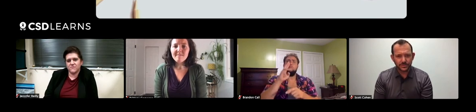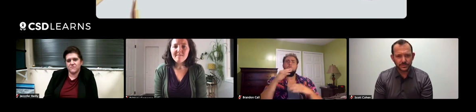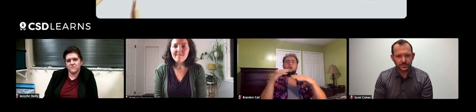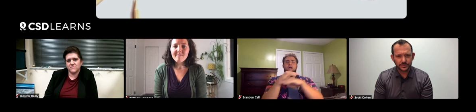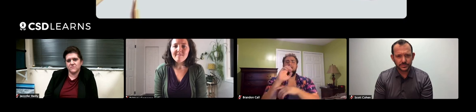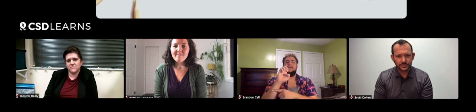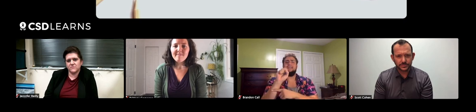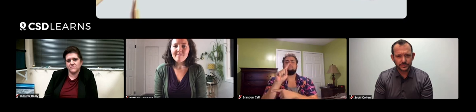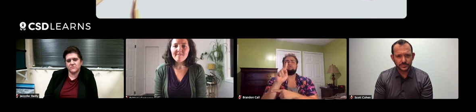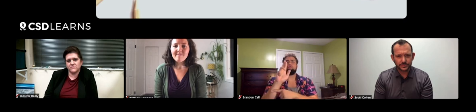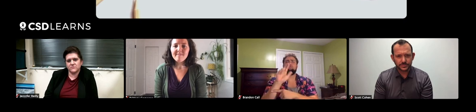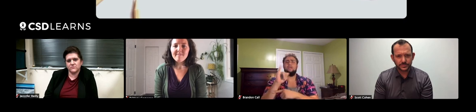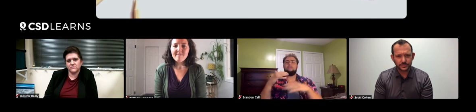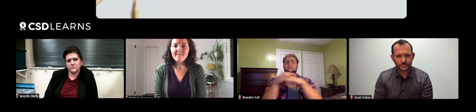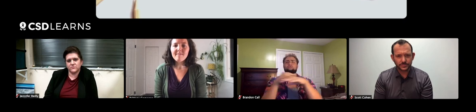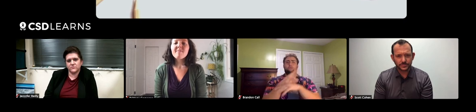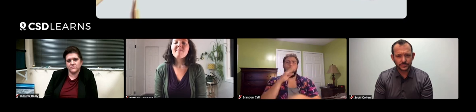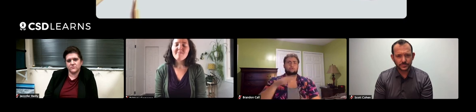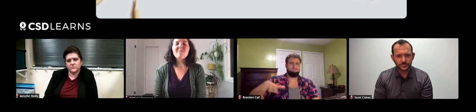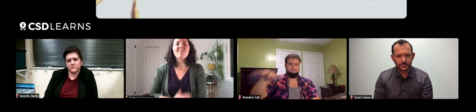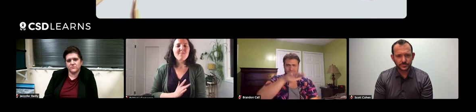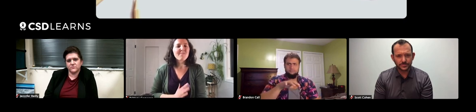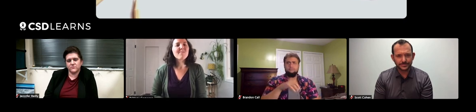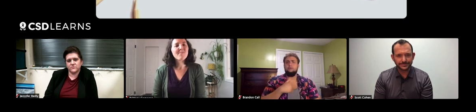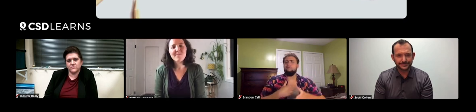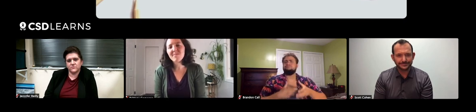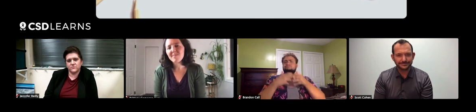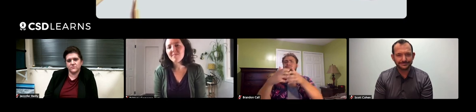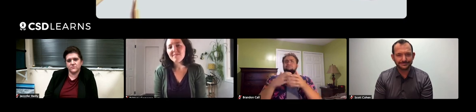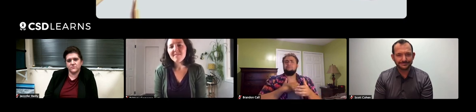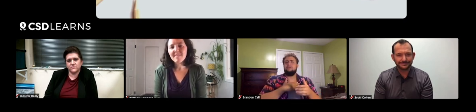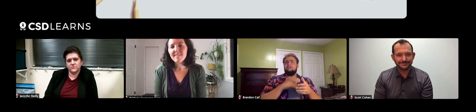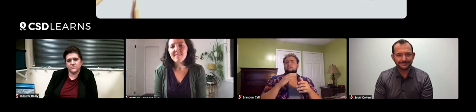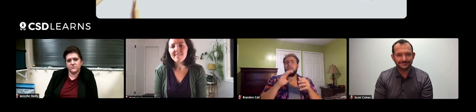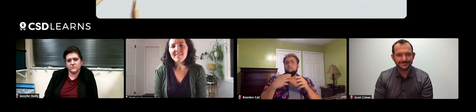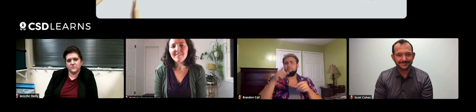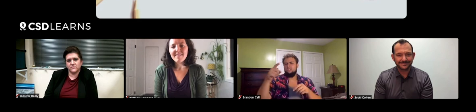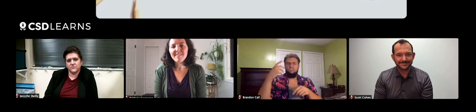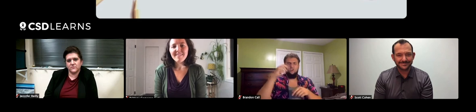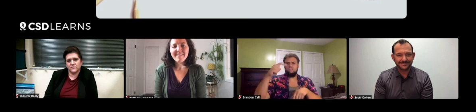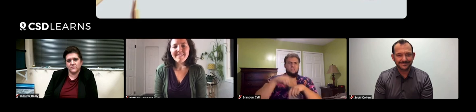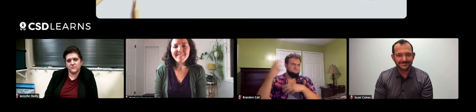for the estuary and the local water resources. So I took our class over to the estuary. We seem to always go there.